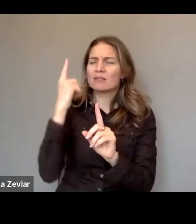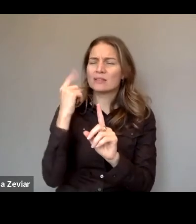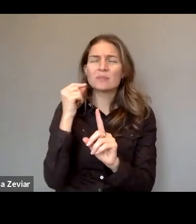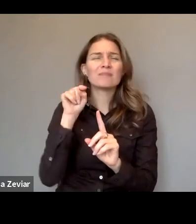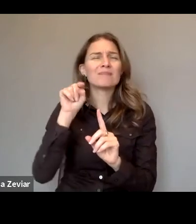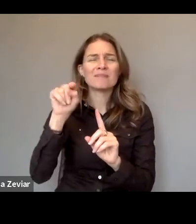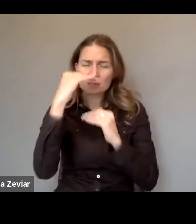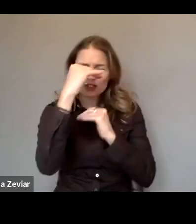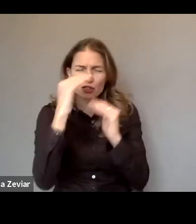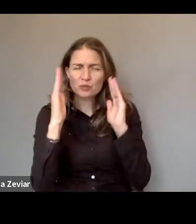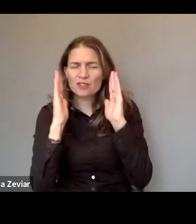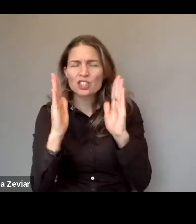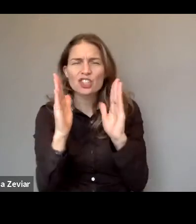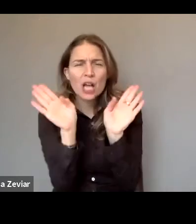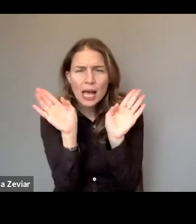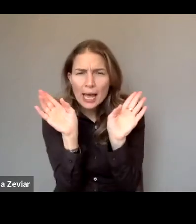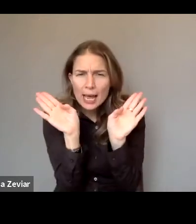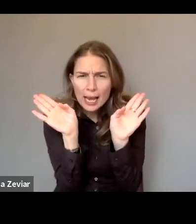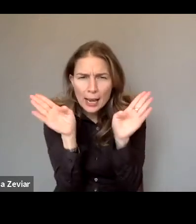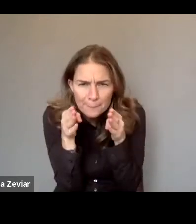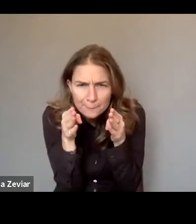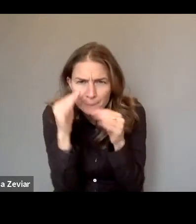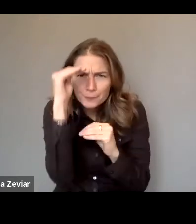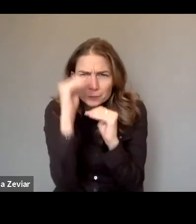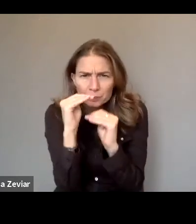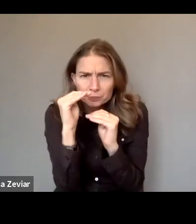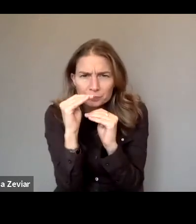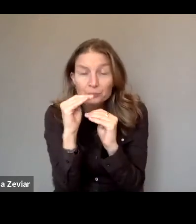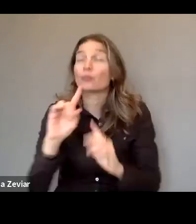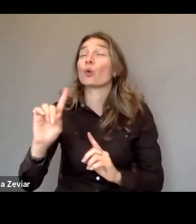of gender violence, limited to violence exerted by men